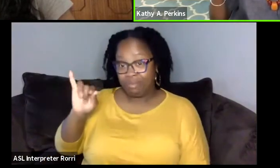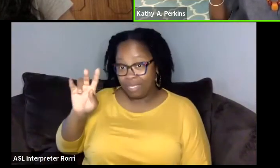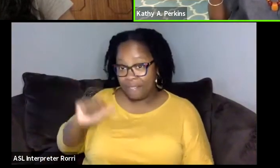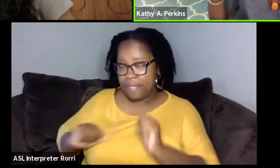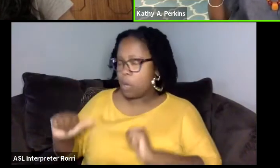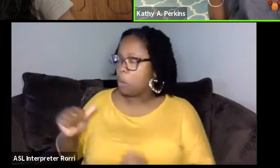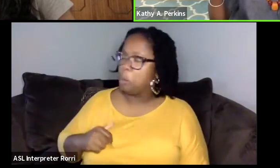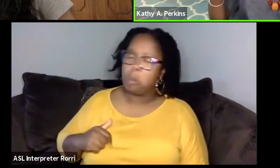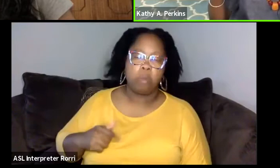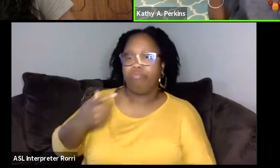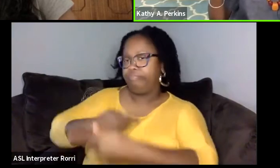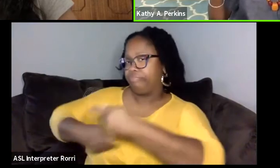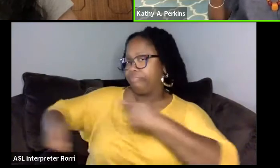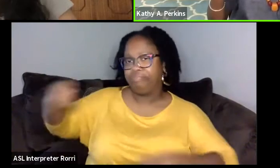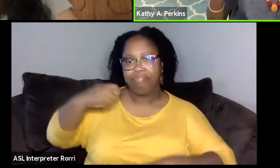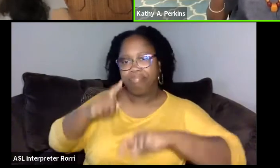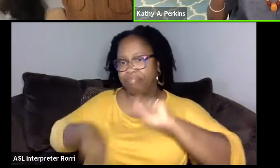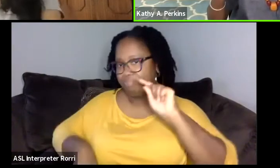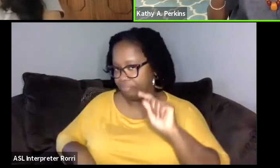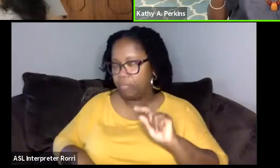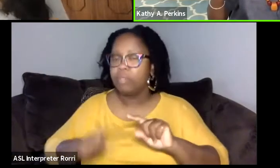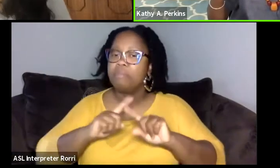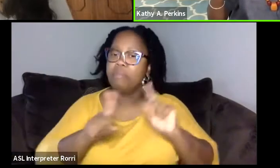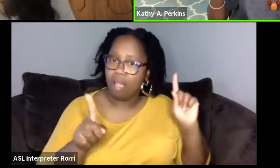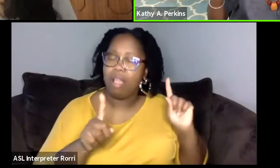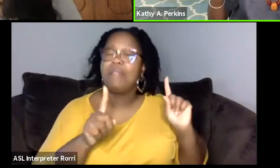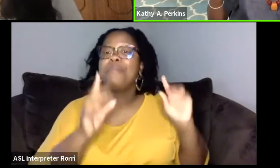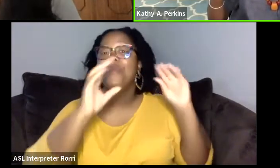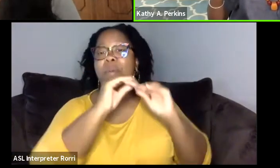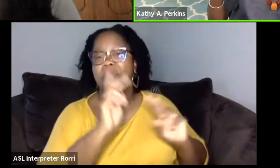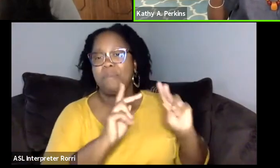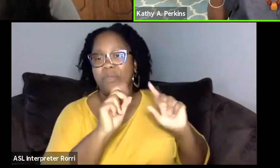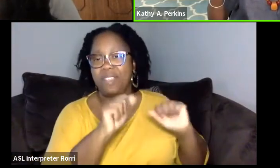but at least people would have access to a platform.